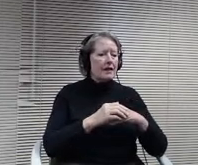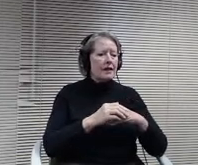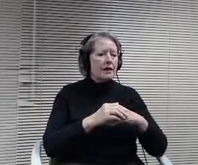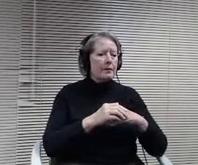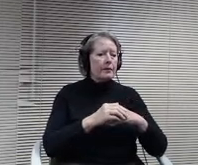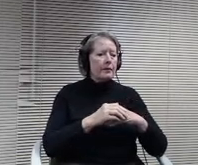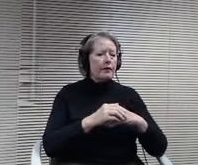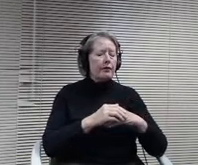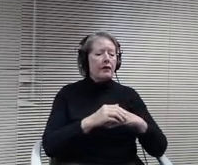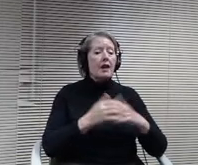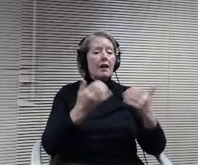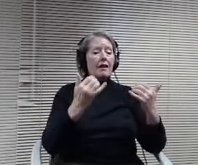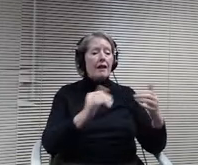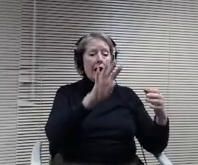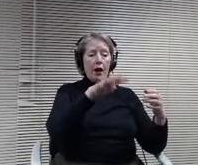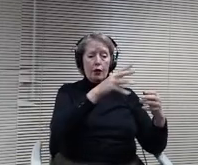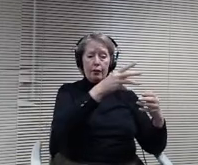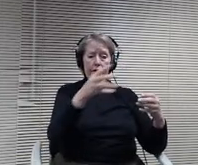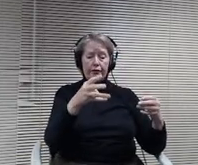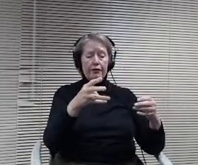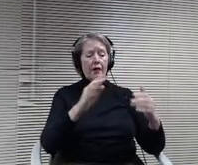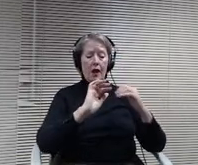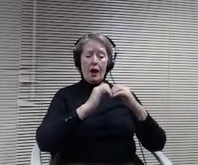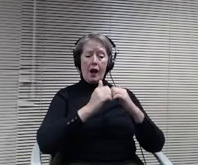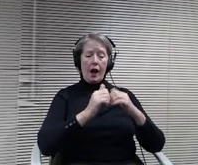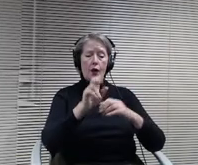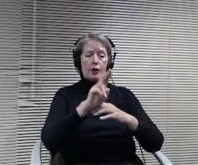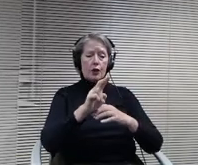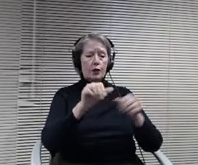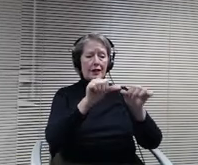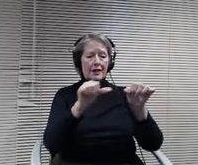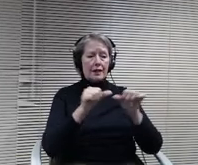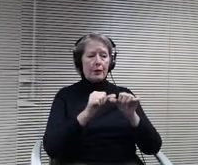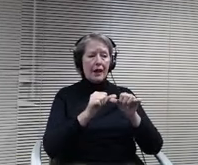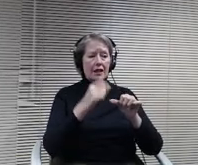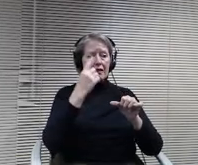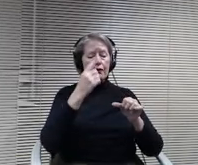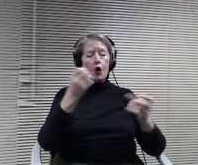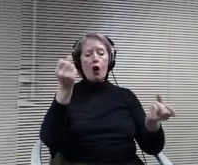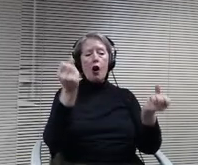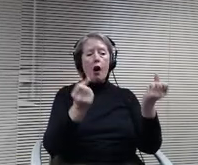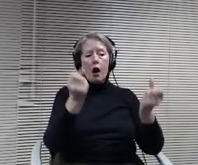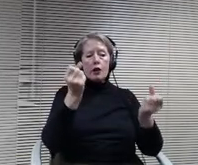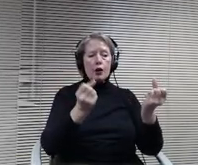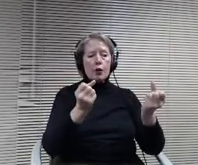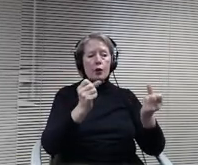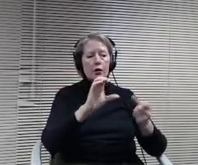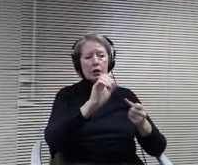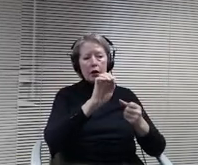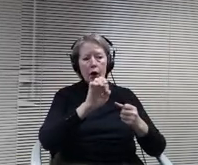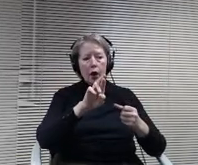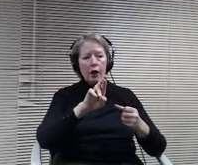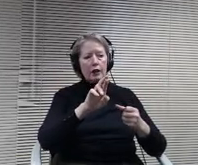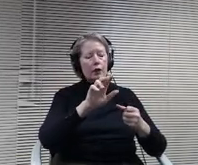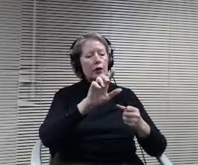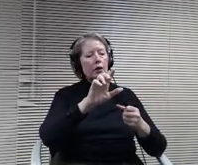the program, the auto lab, we anticipate that we would have 2122 second semester could be 1 two courses. It's hard to know